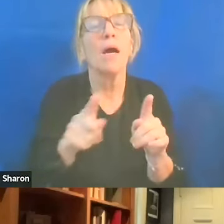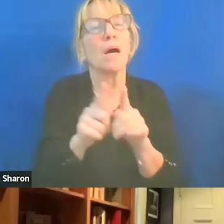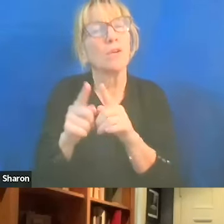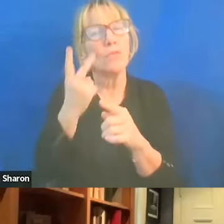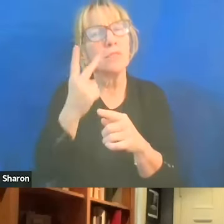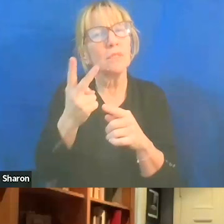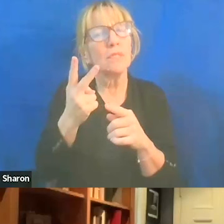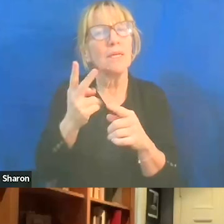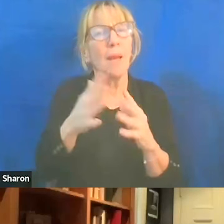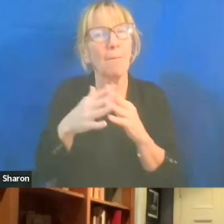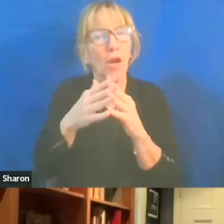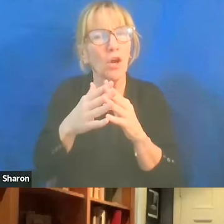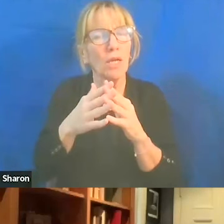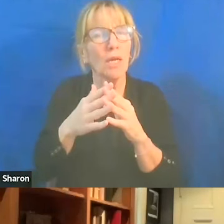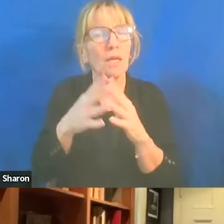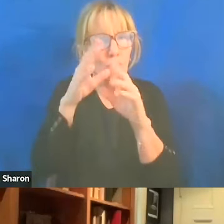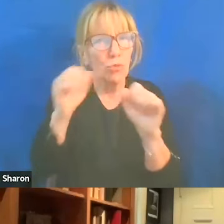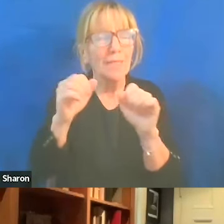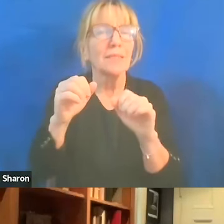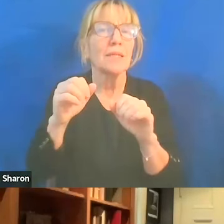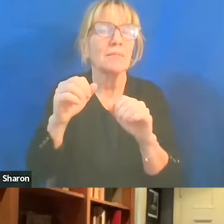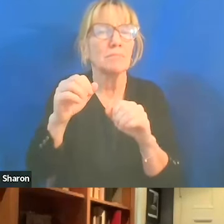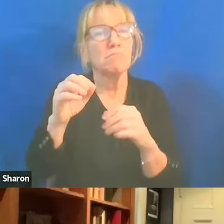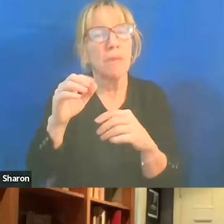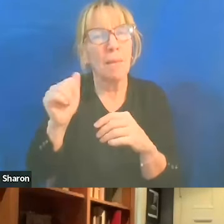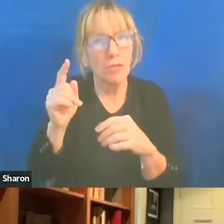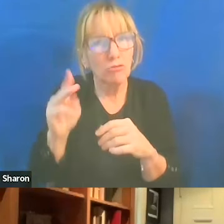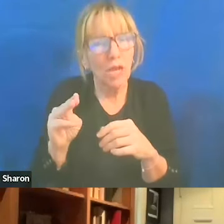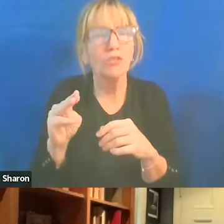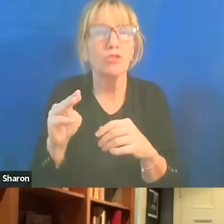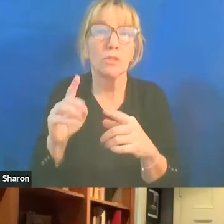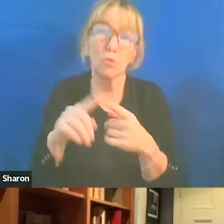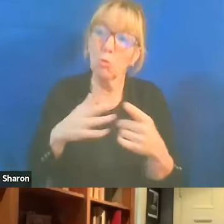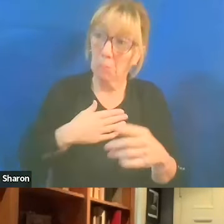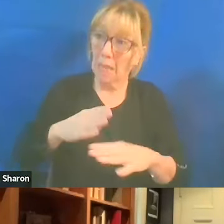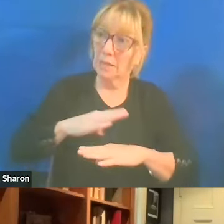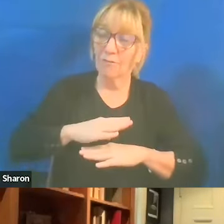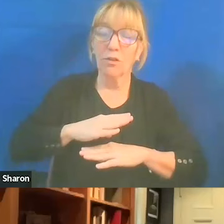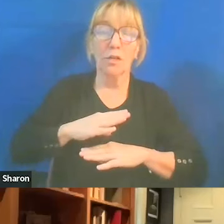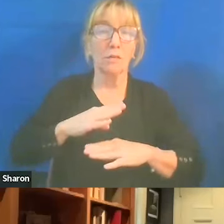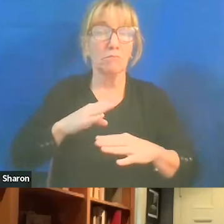you know, to my satisfaction at least, publicly talking about there...